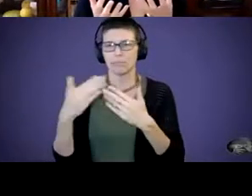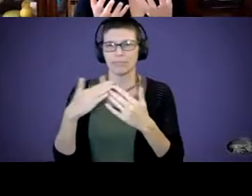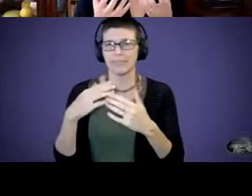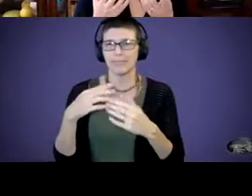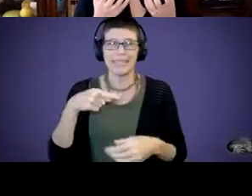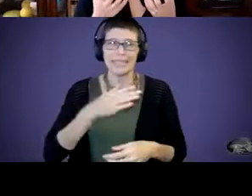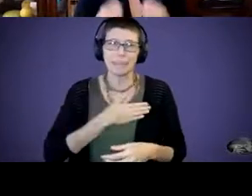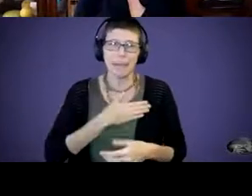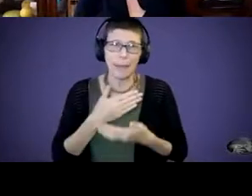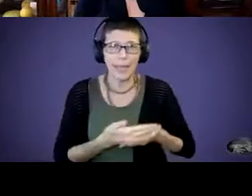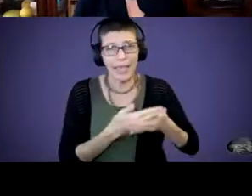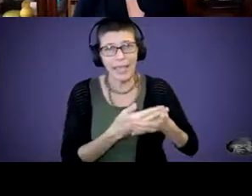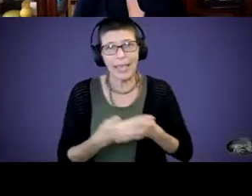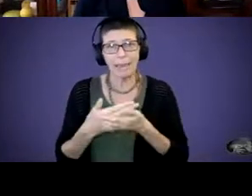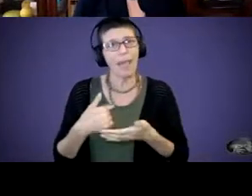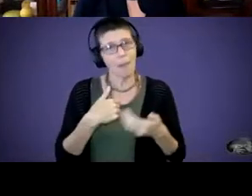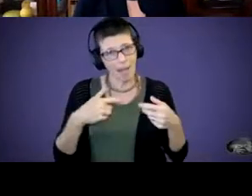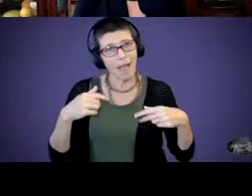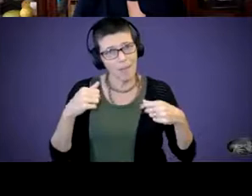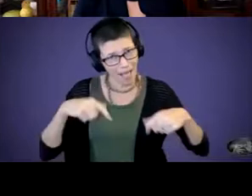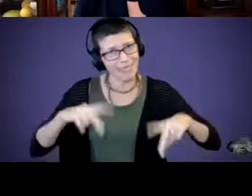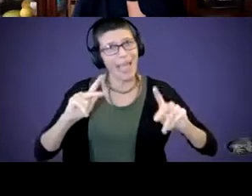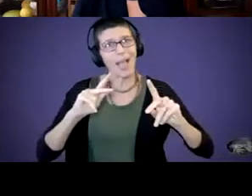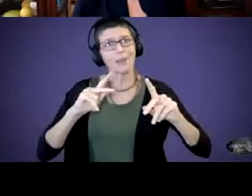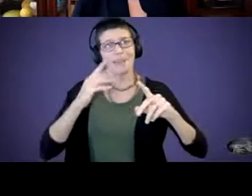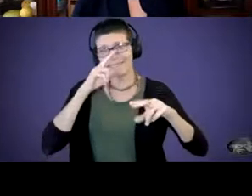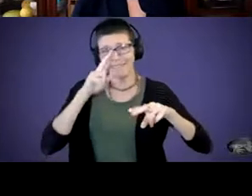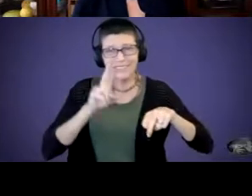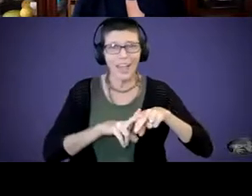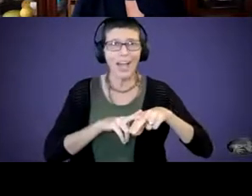I was allowed to have fun and get on the floor and play with him and it didn't have to be therapy.